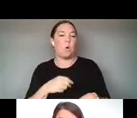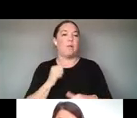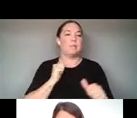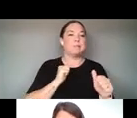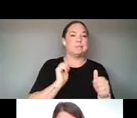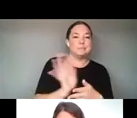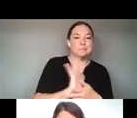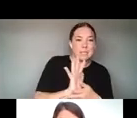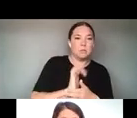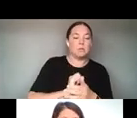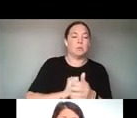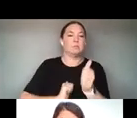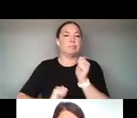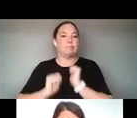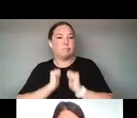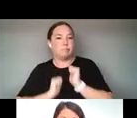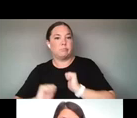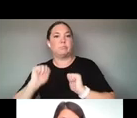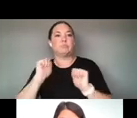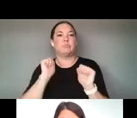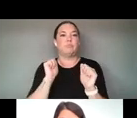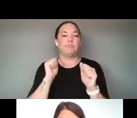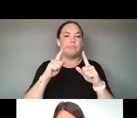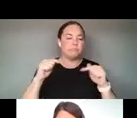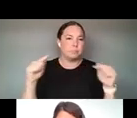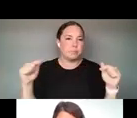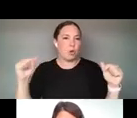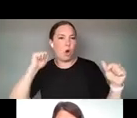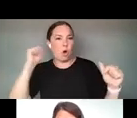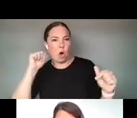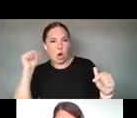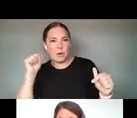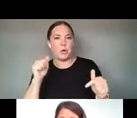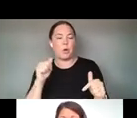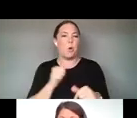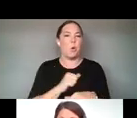CREATIVE CODE, AND ANY OTHER RELATED FORMATS AT THE INTERSECTION OF ARTS AND TECHNOLOGY.